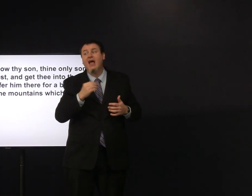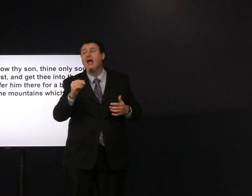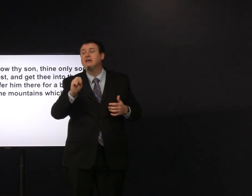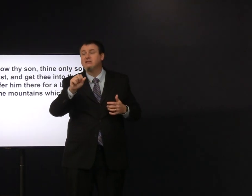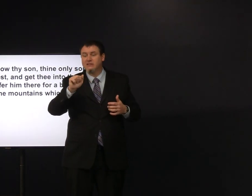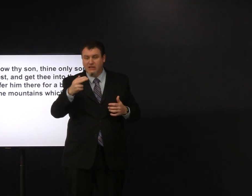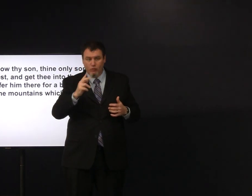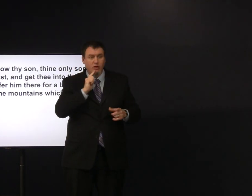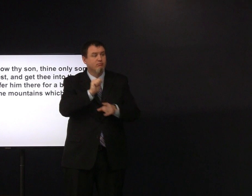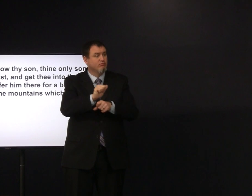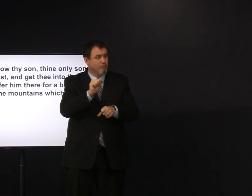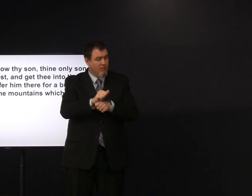that means laughter